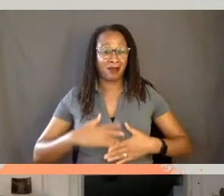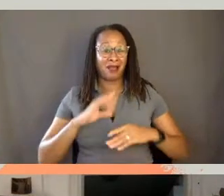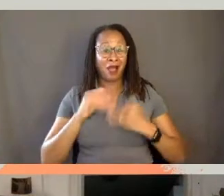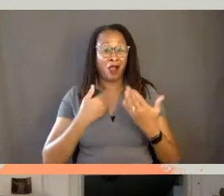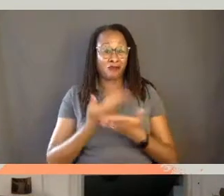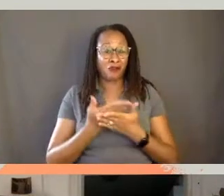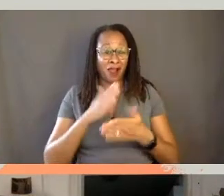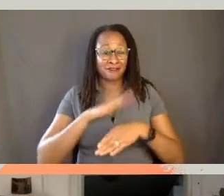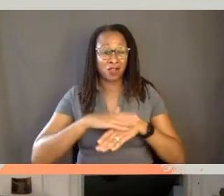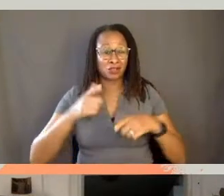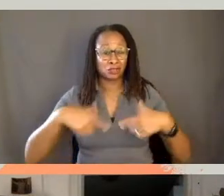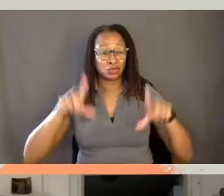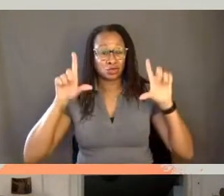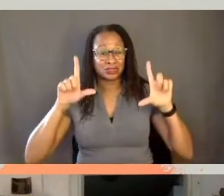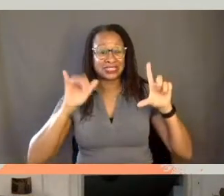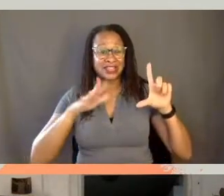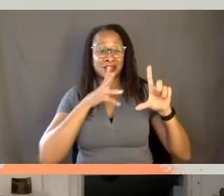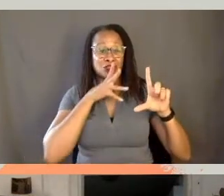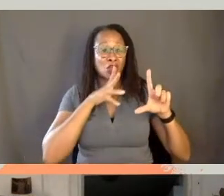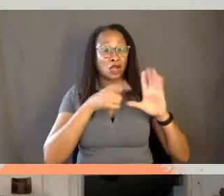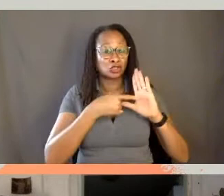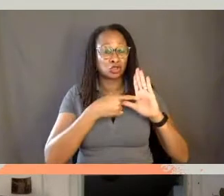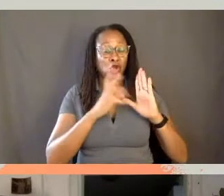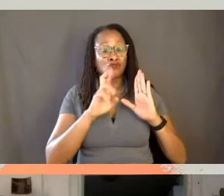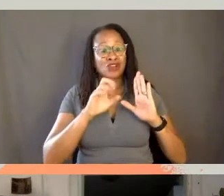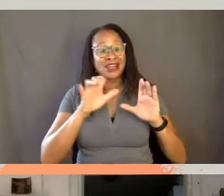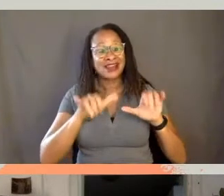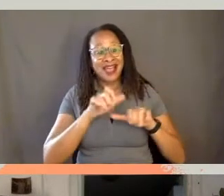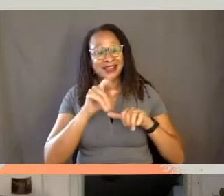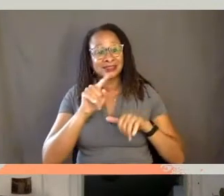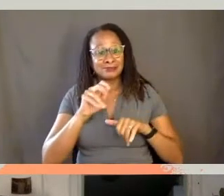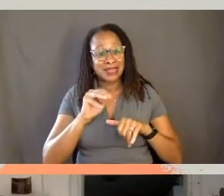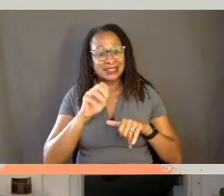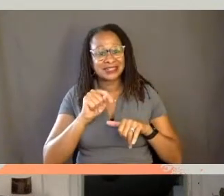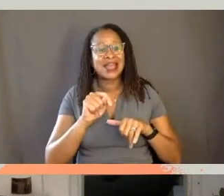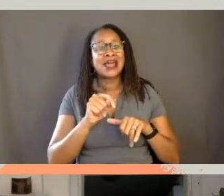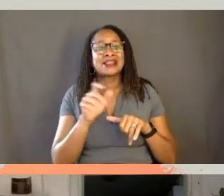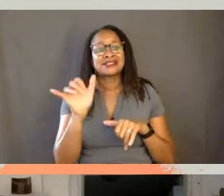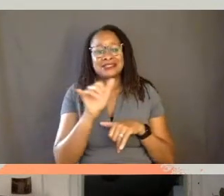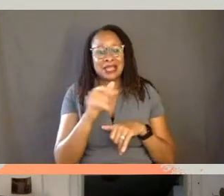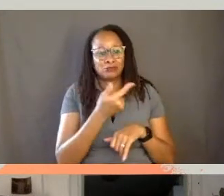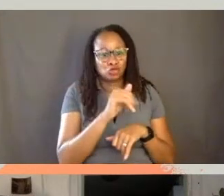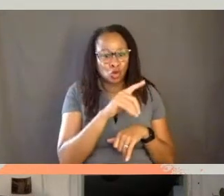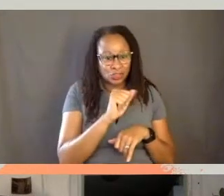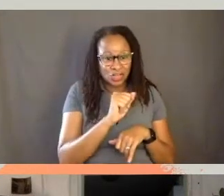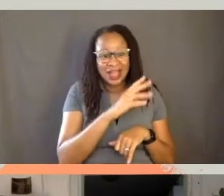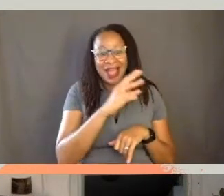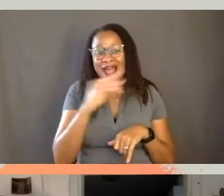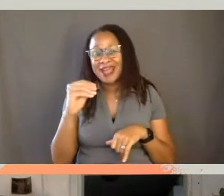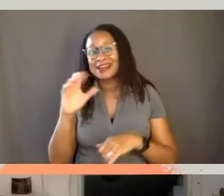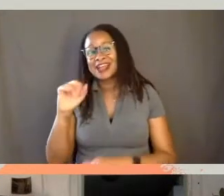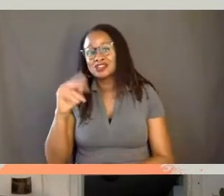in those talk show reenactments is just as much Angelica as it is Georgia, is just as much me thinking of myself